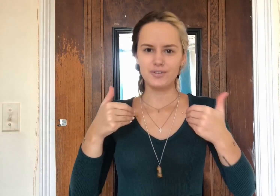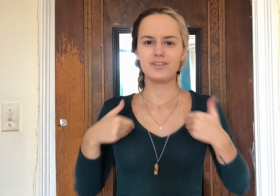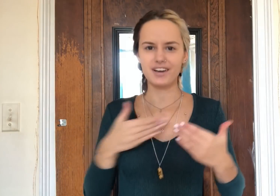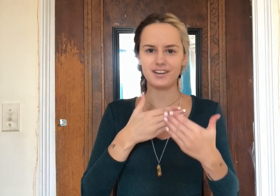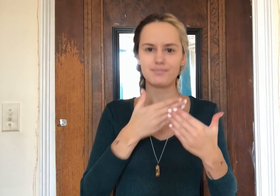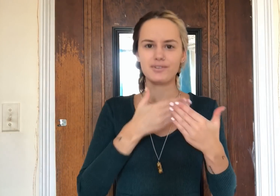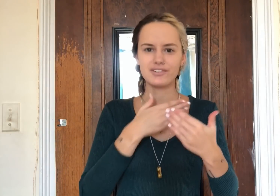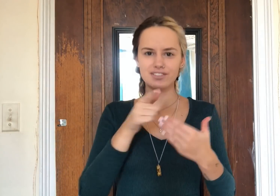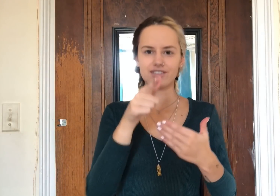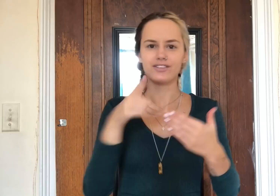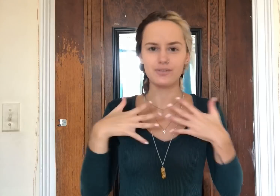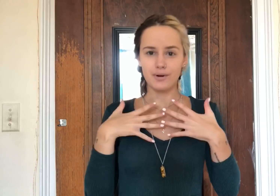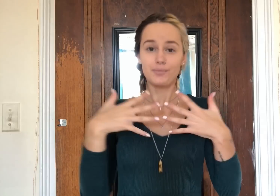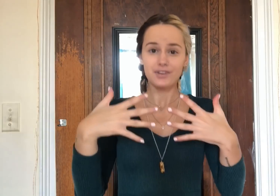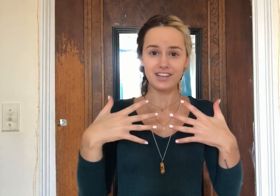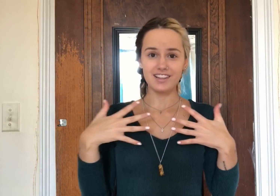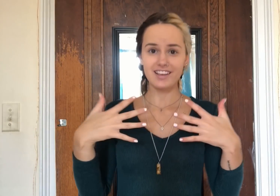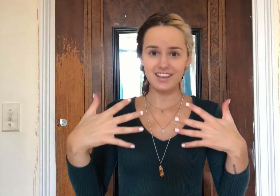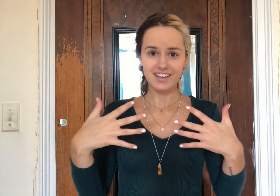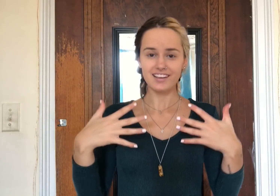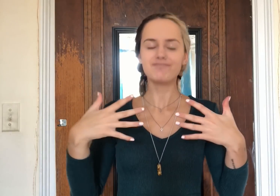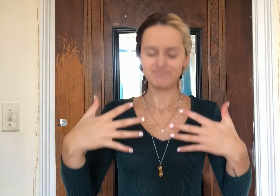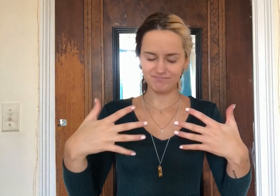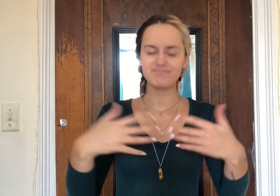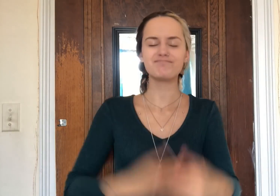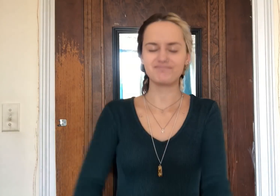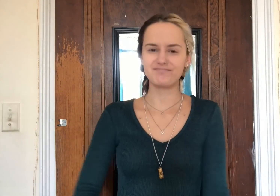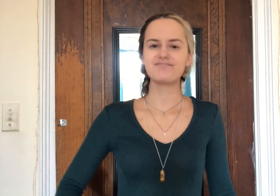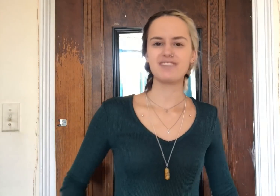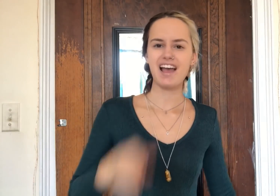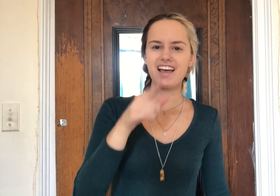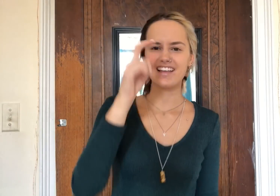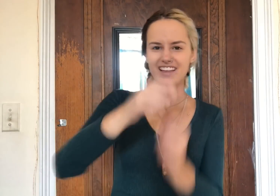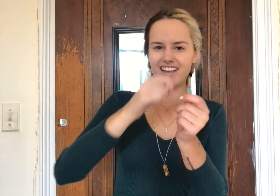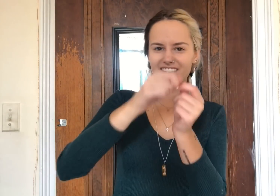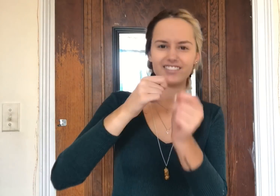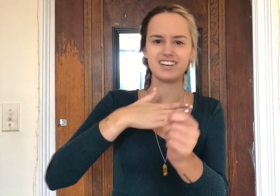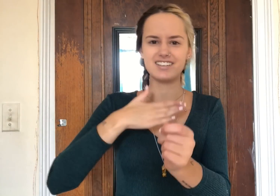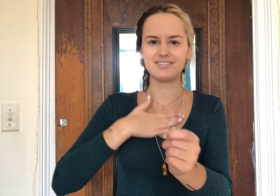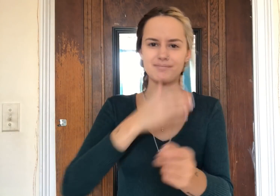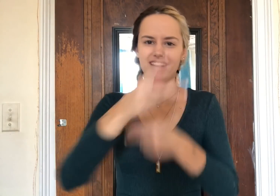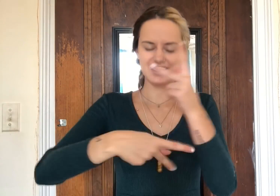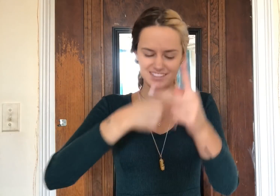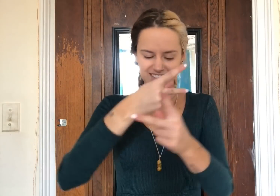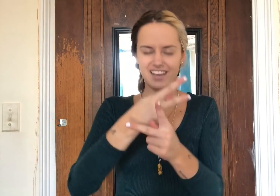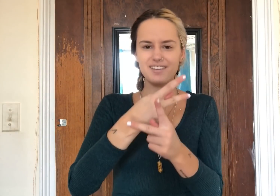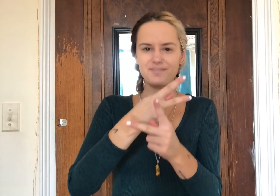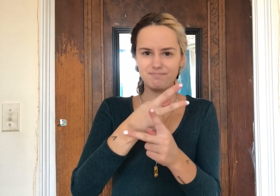Oh, You got a pulse and you are breathing. You're, You're, You're just my type.